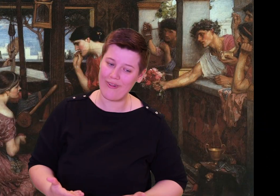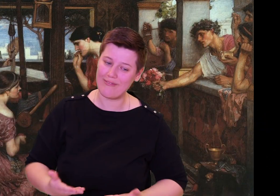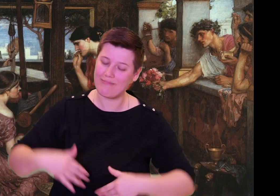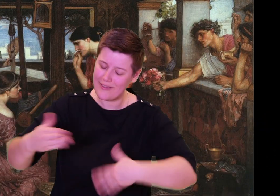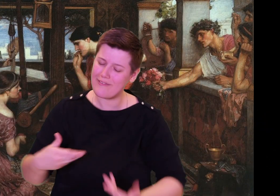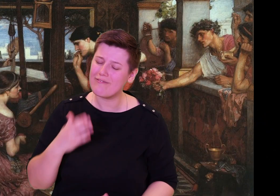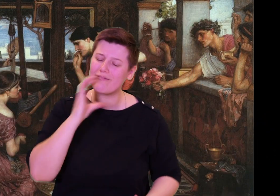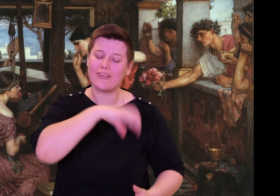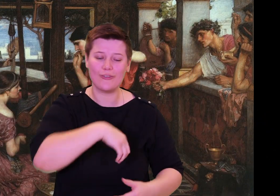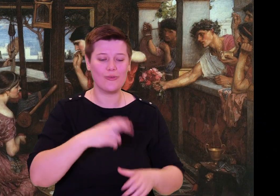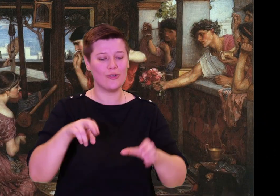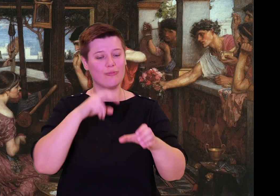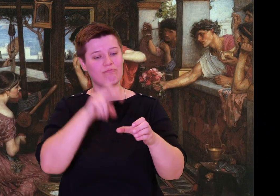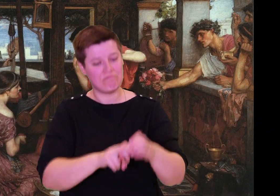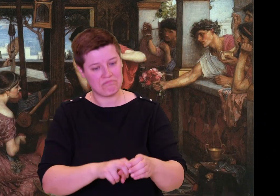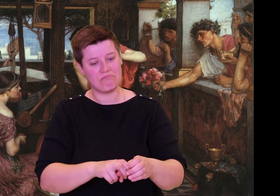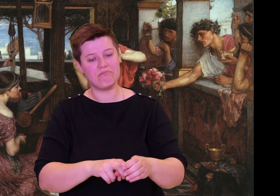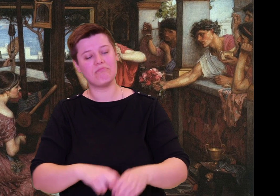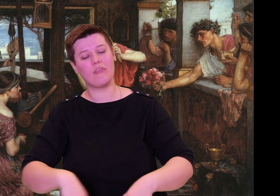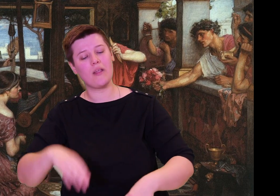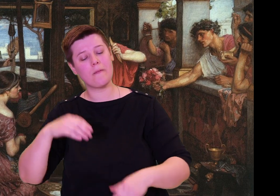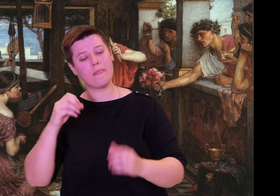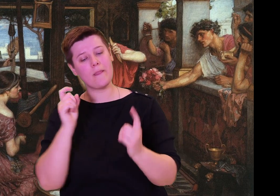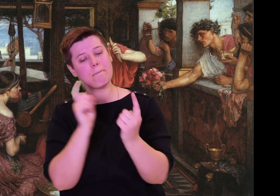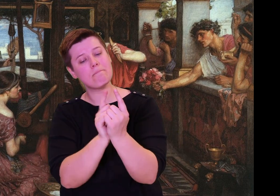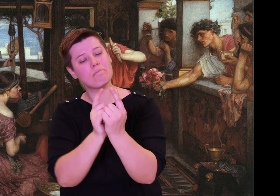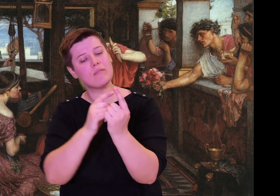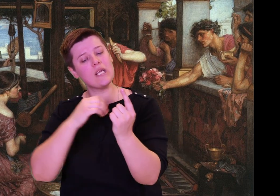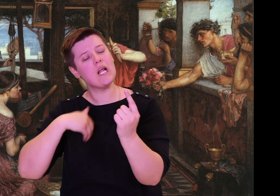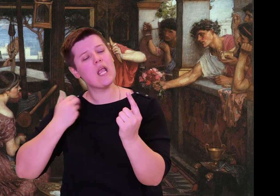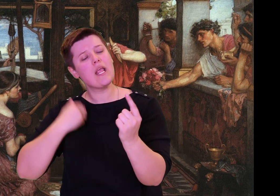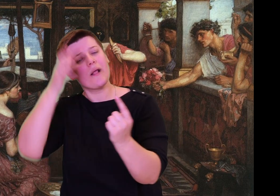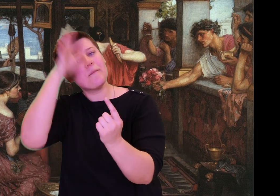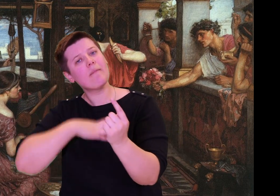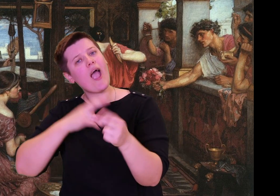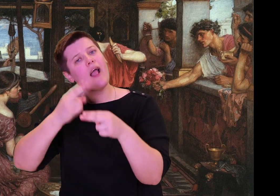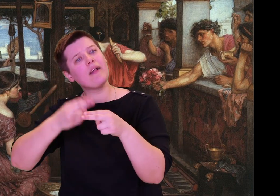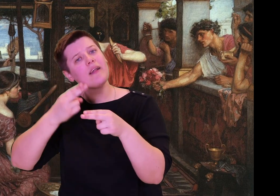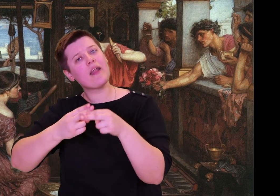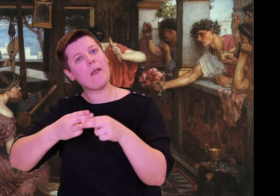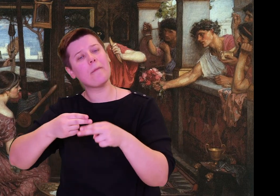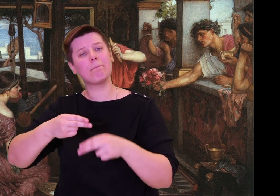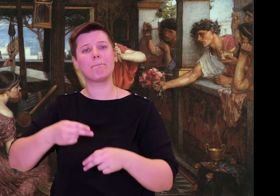She looked straight into his eyes and answered, "You will work out what to do,